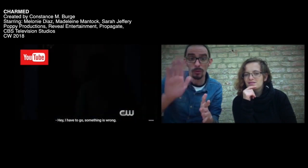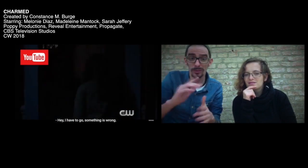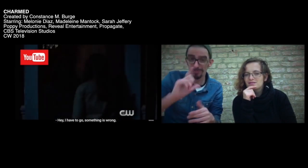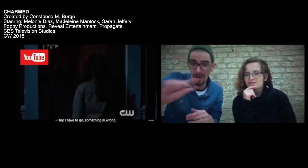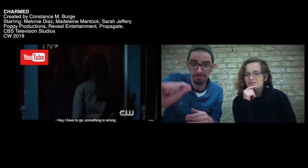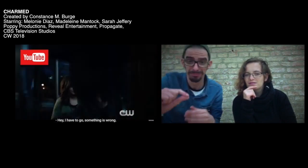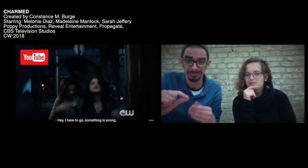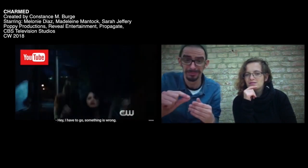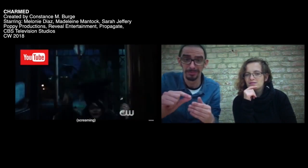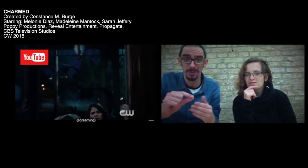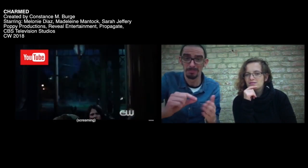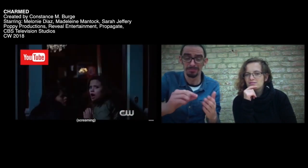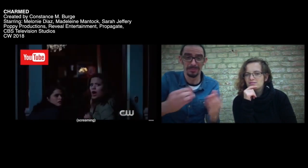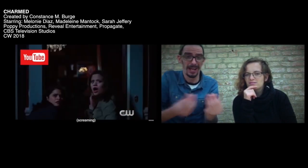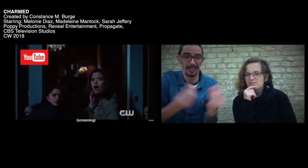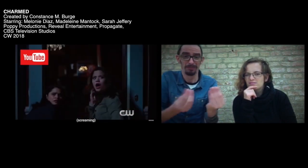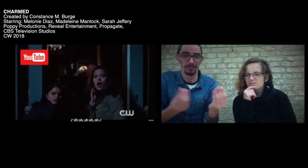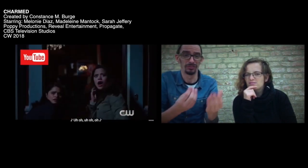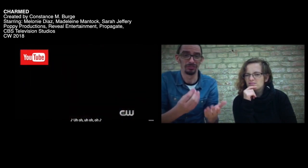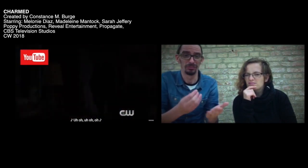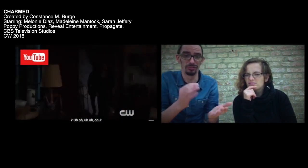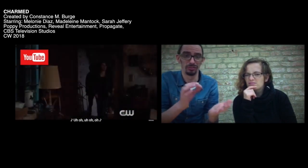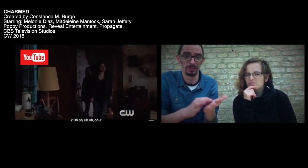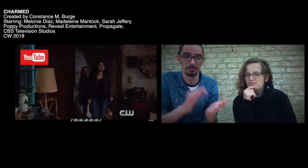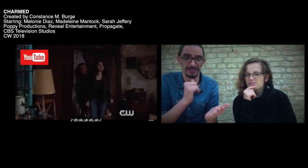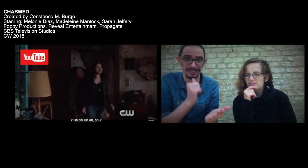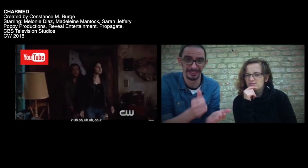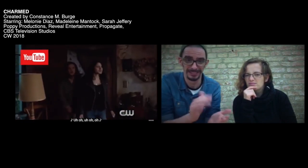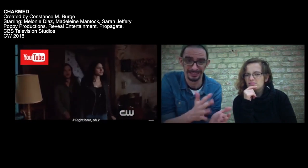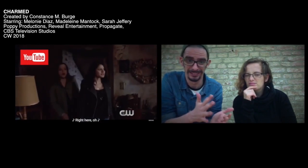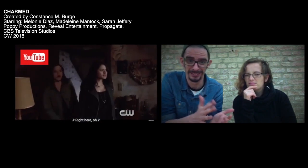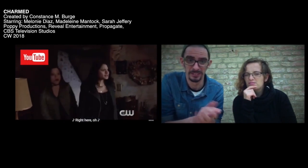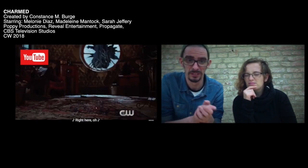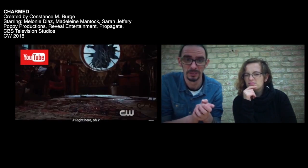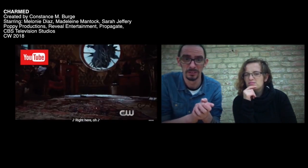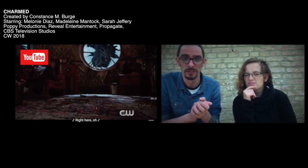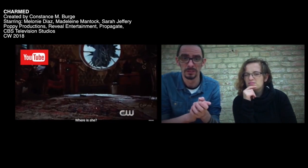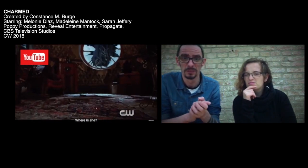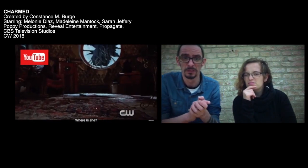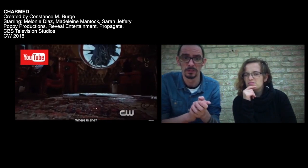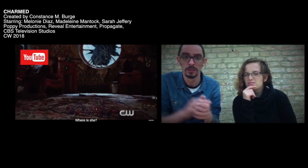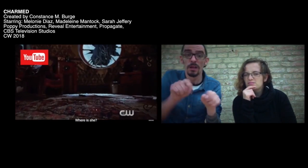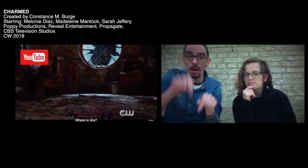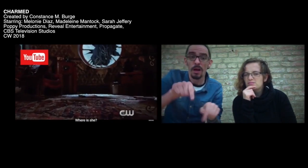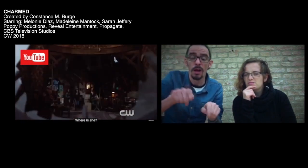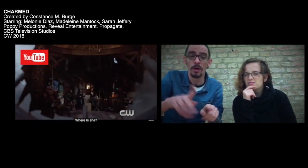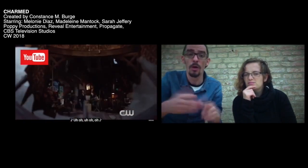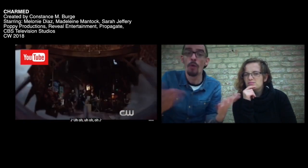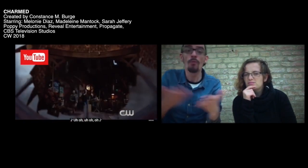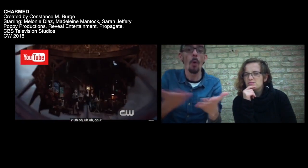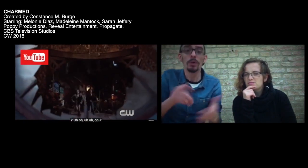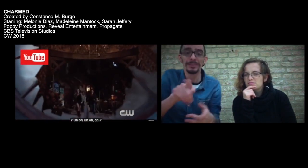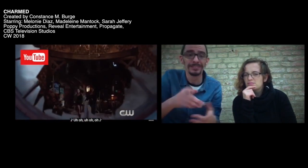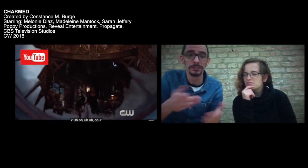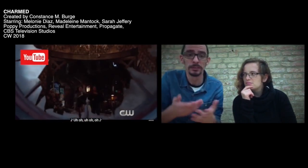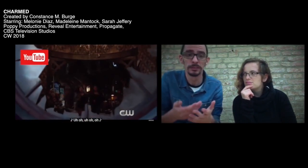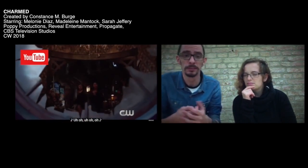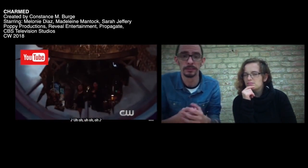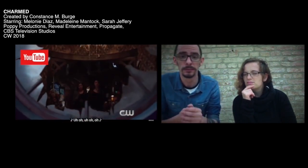[Hallo, ich muss gehen, irgendwas stimmt nicht.] [Wo ist sie?]